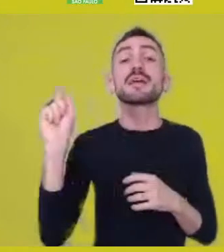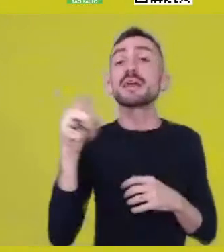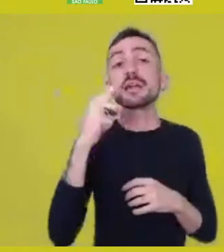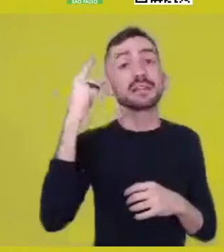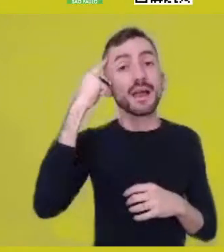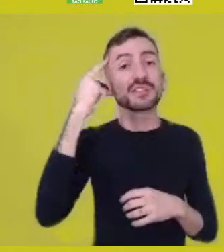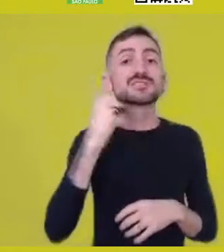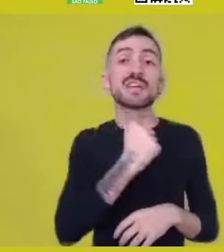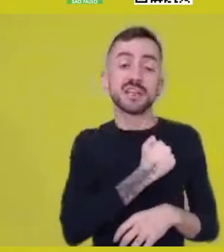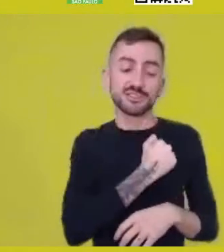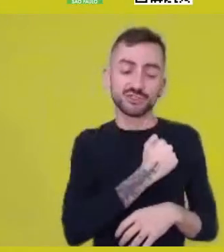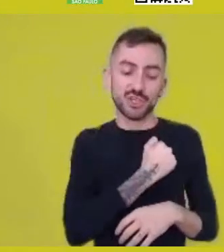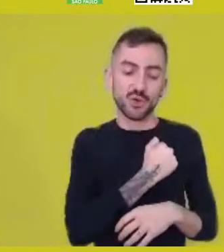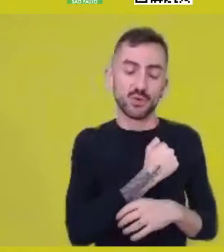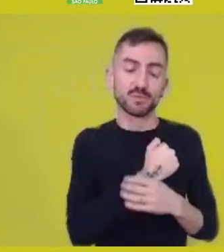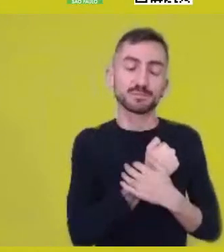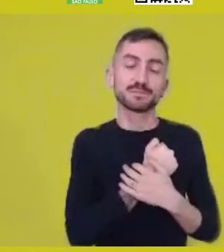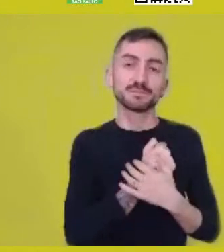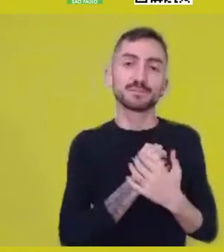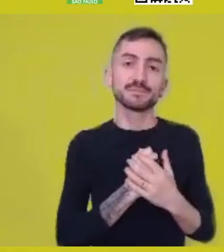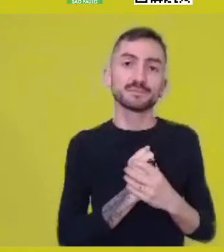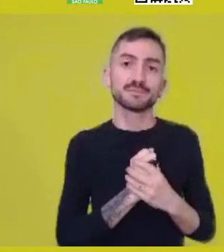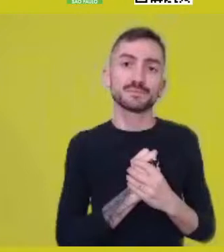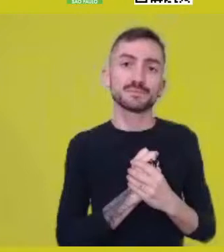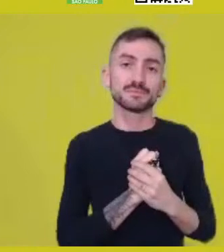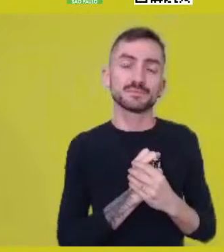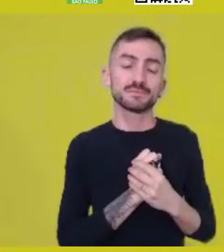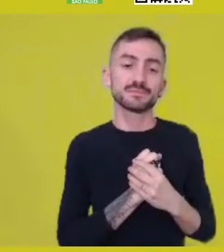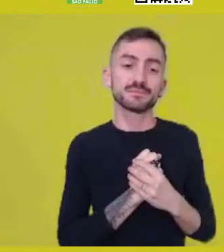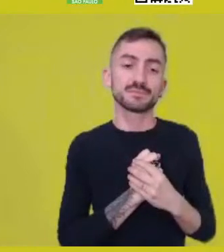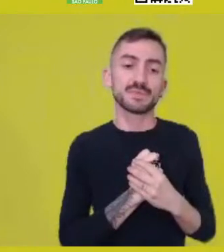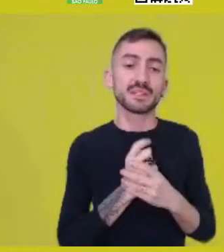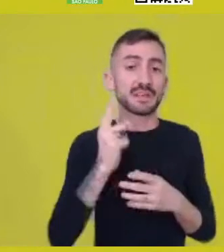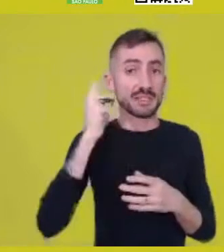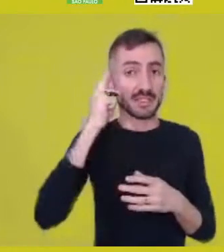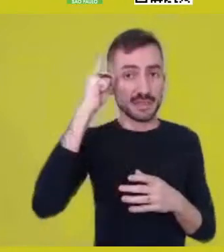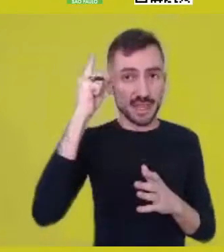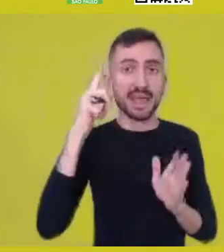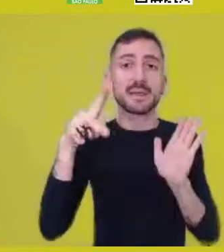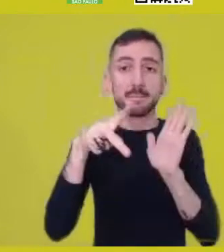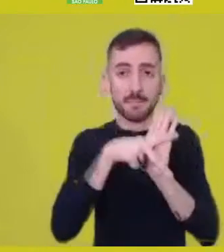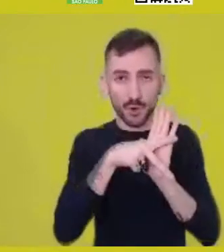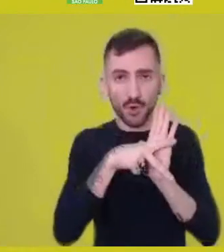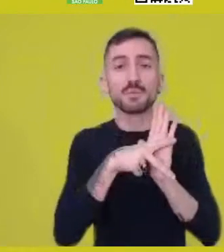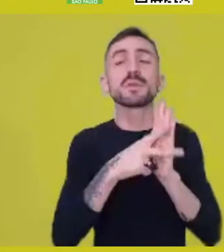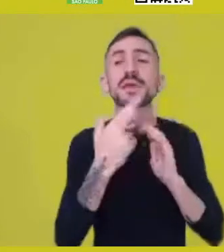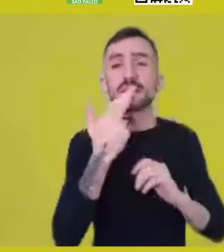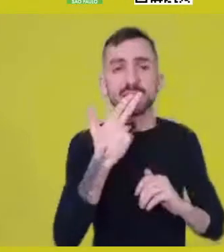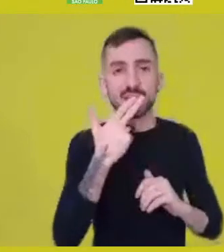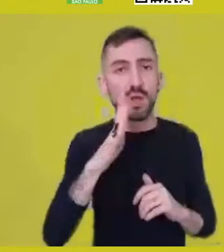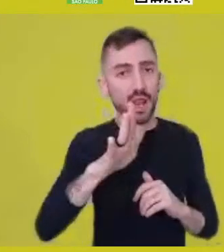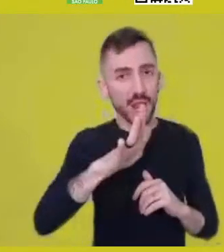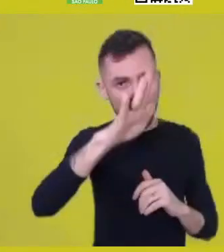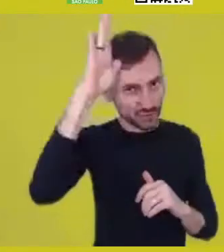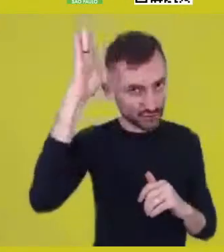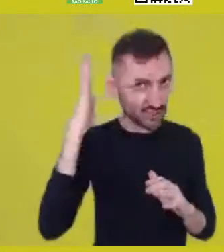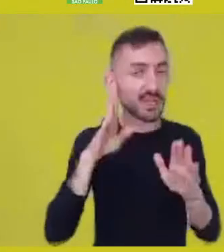therefore, the Latin terminology idea of religion, coming from “religare”,